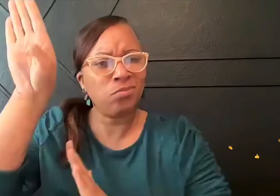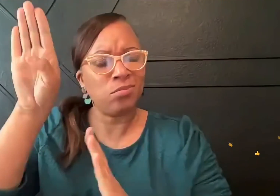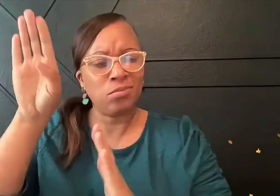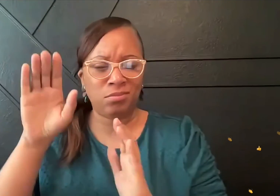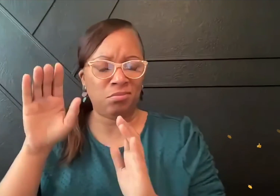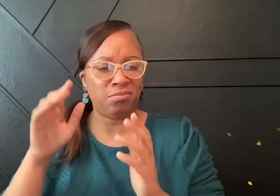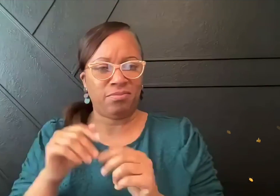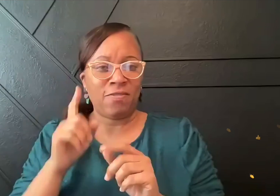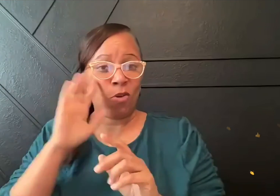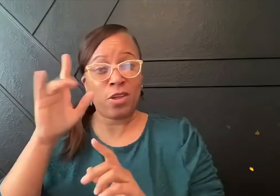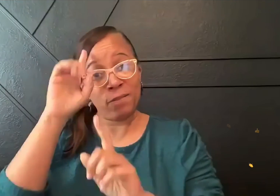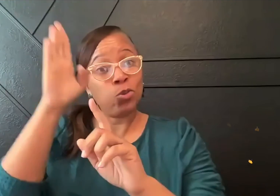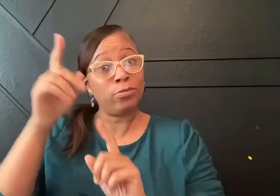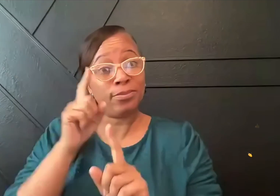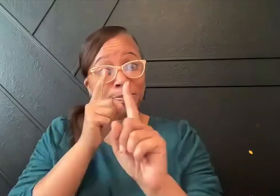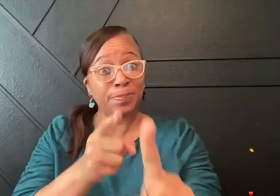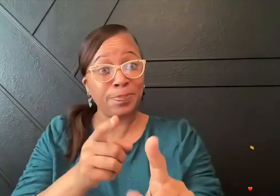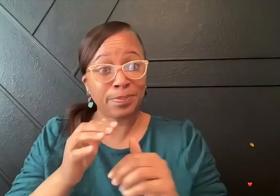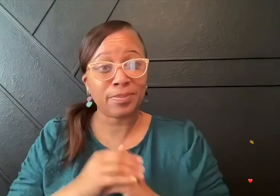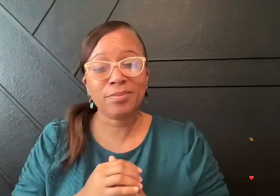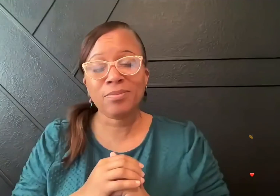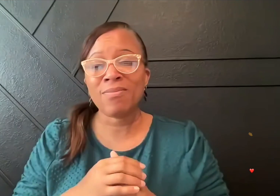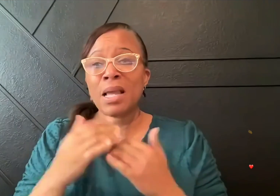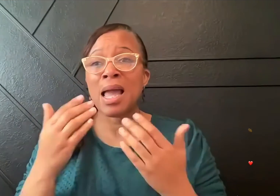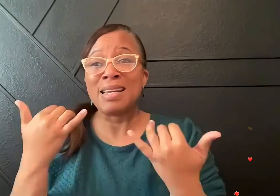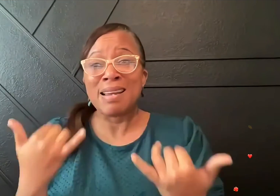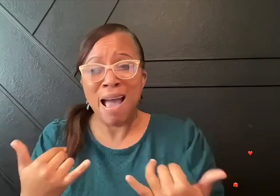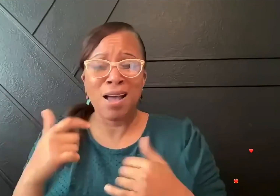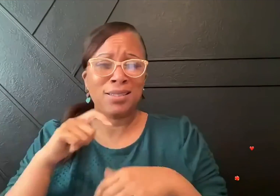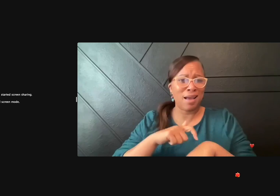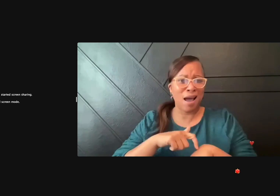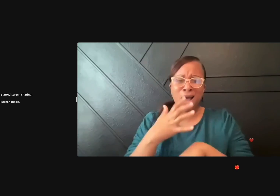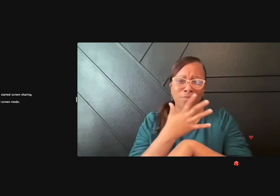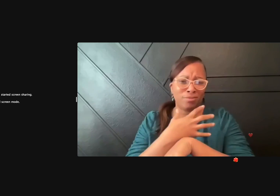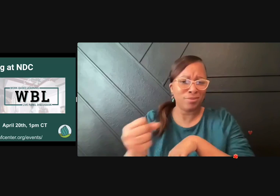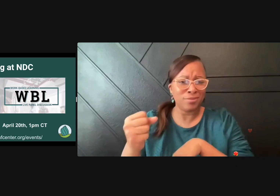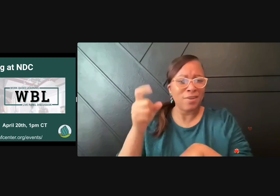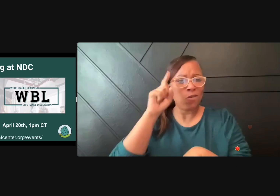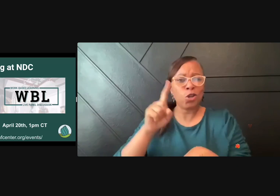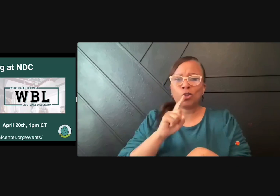for thriving, for deaf people thriving and for the best of their future.